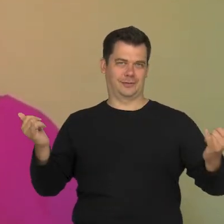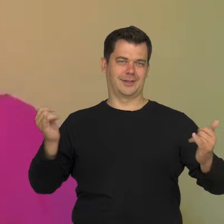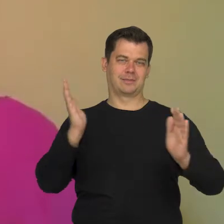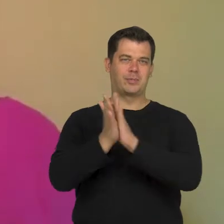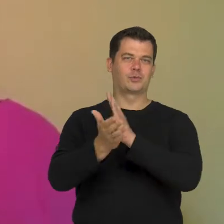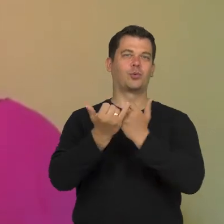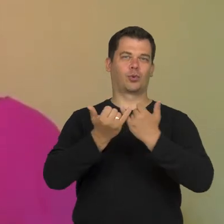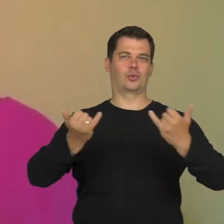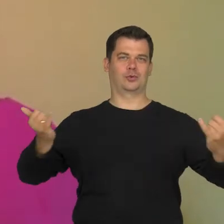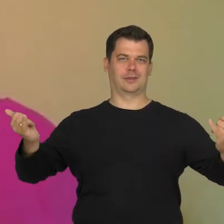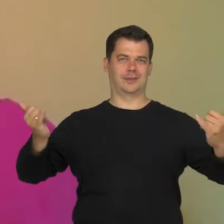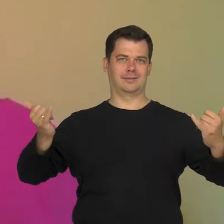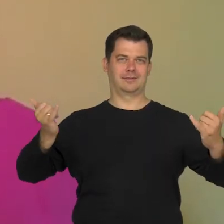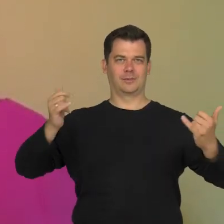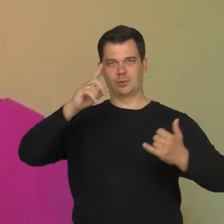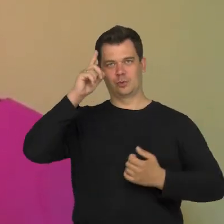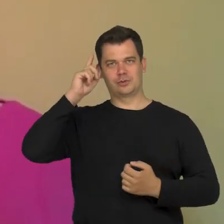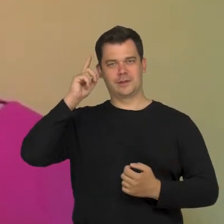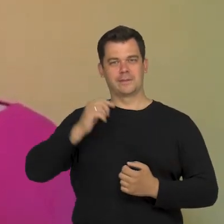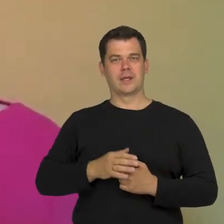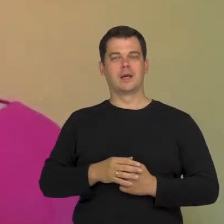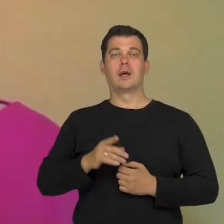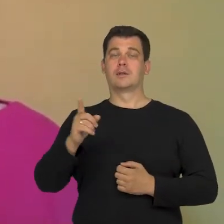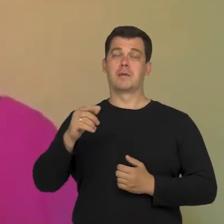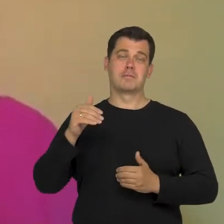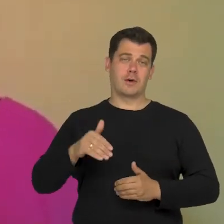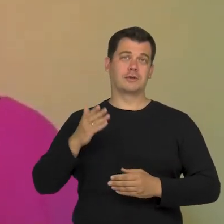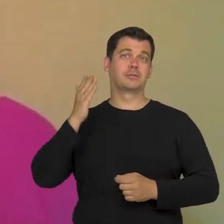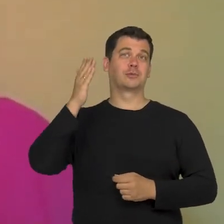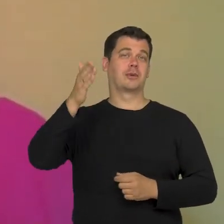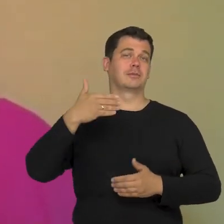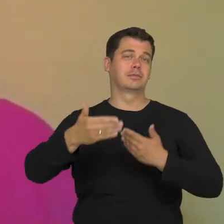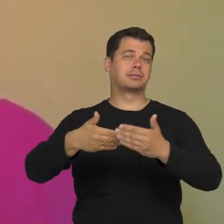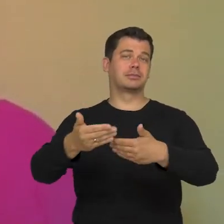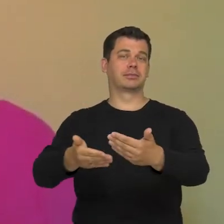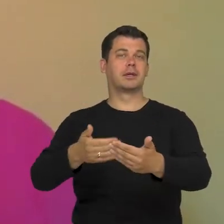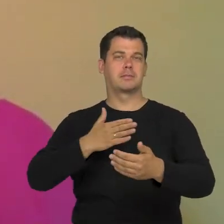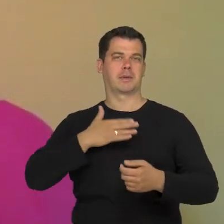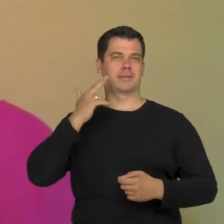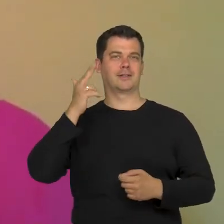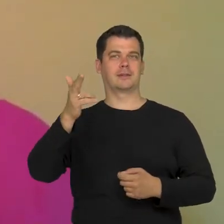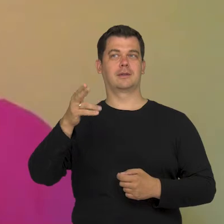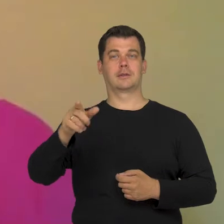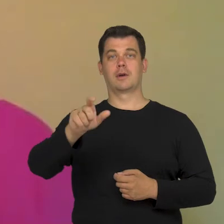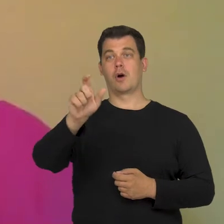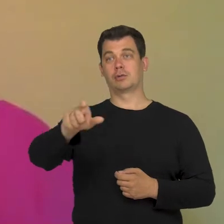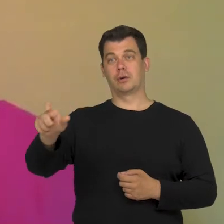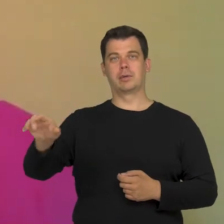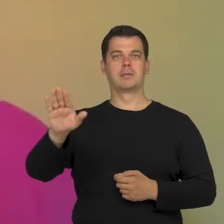And, I hope, can lead people with alternative mobility